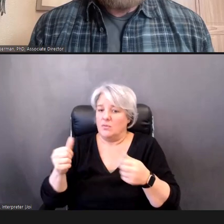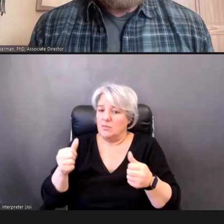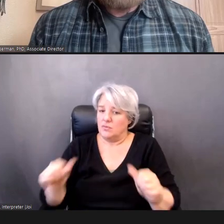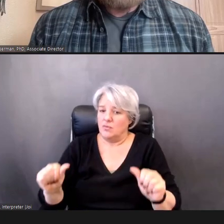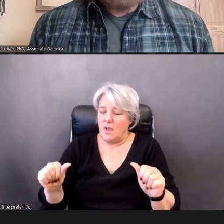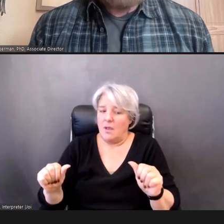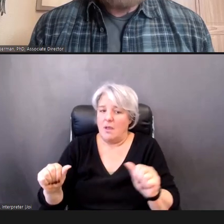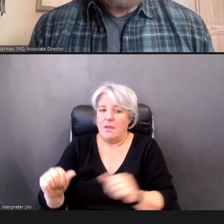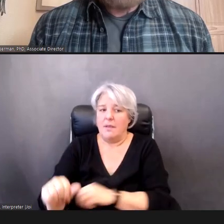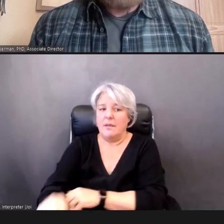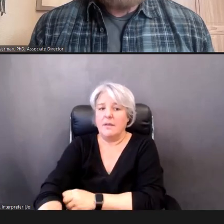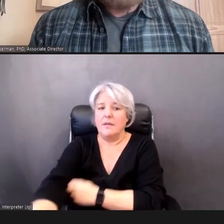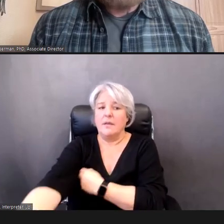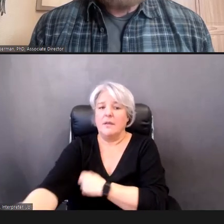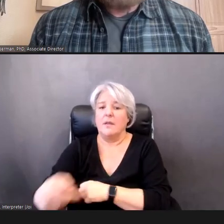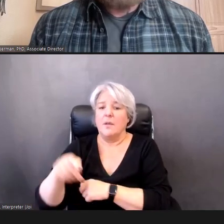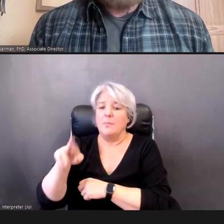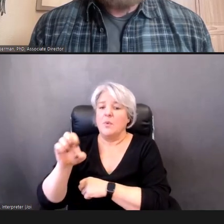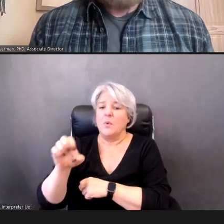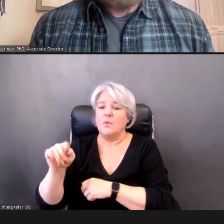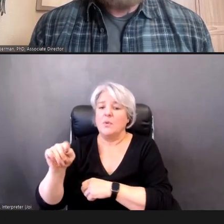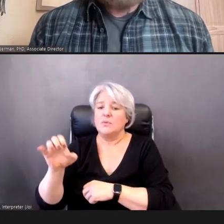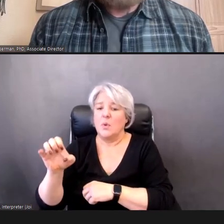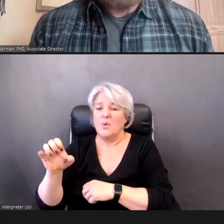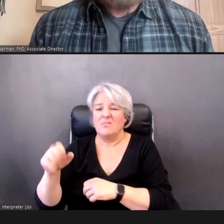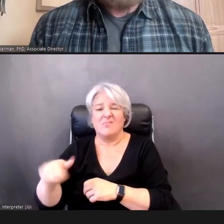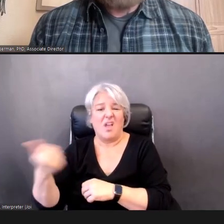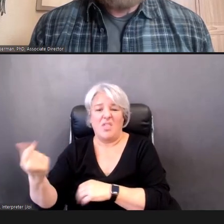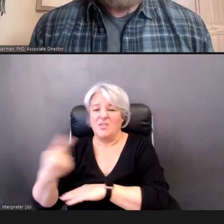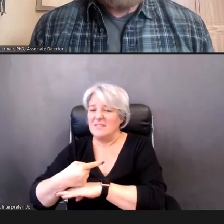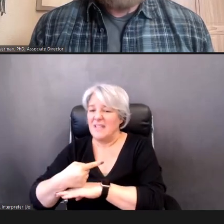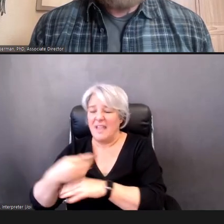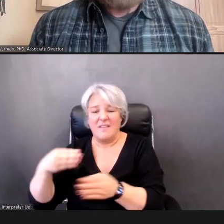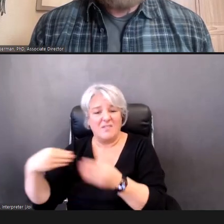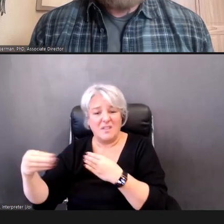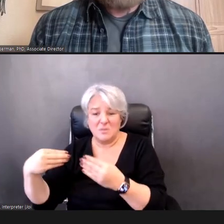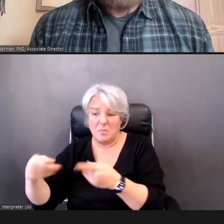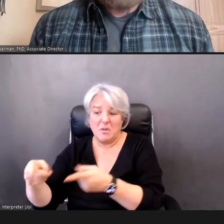if you have the flexibility to do that. But just remember: If you can't screen the Child, you'll either